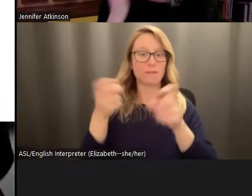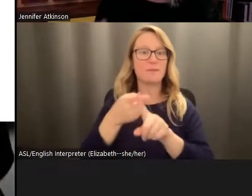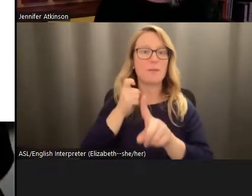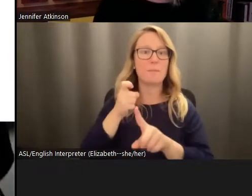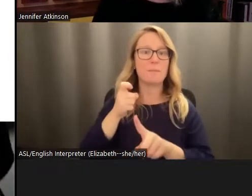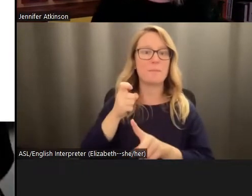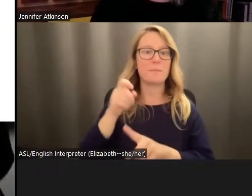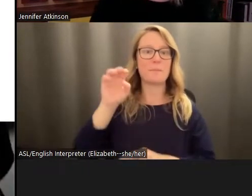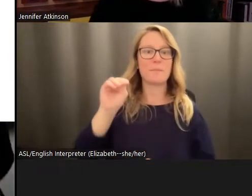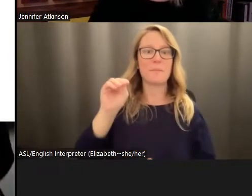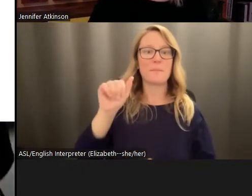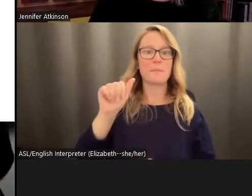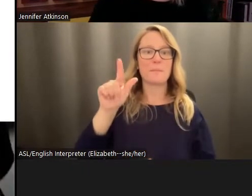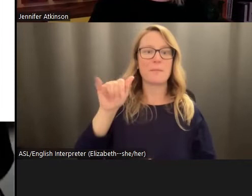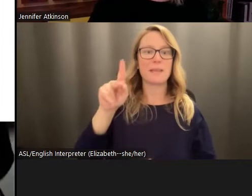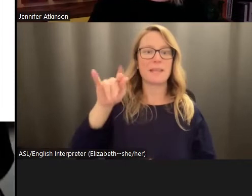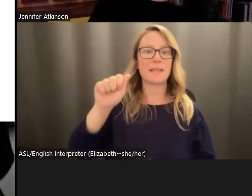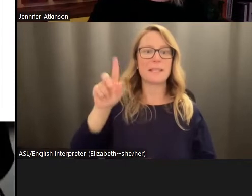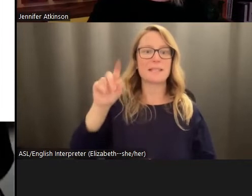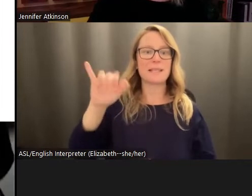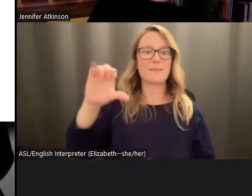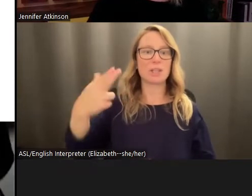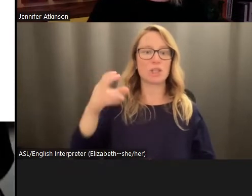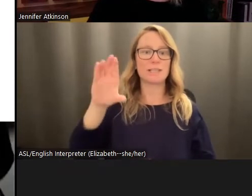damage stearyl, where she wrote a joy is not the opposite of